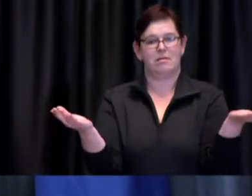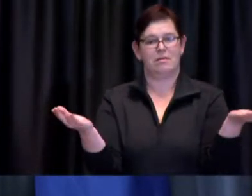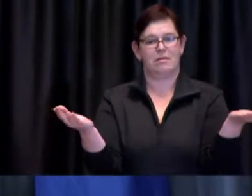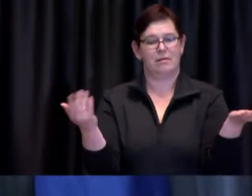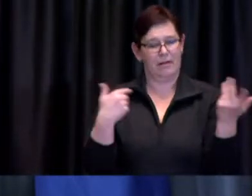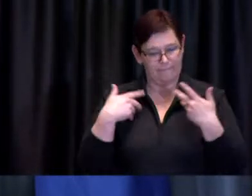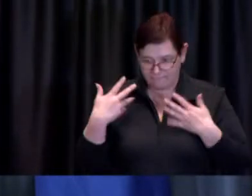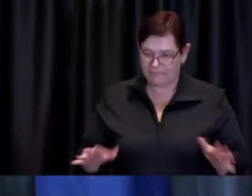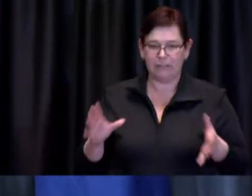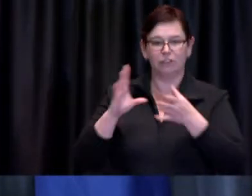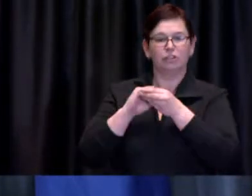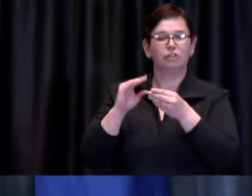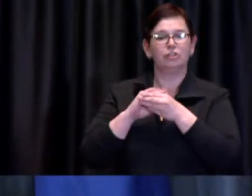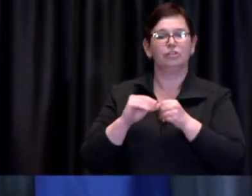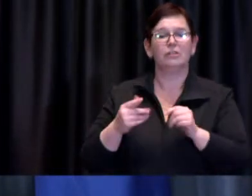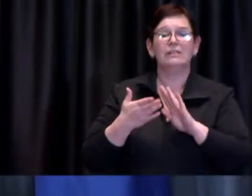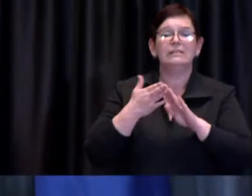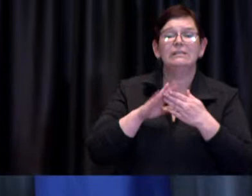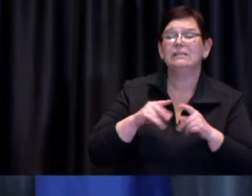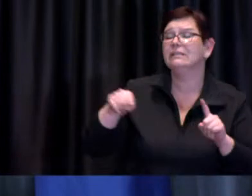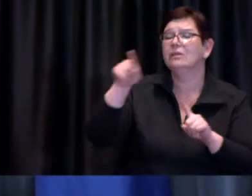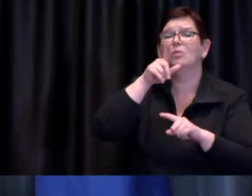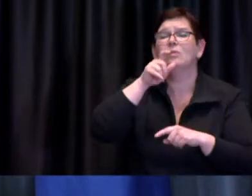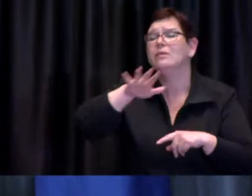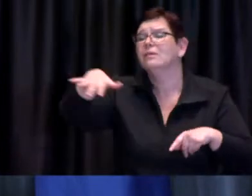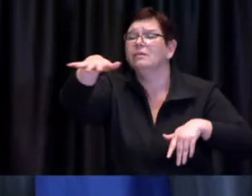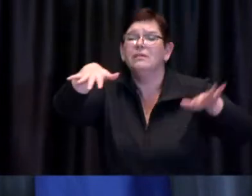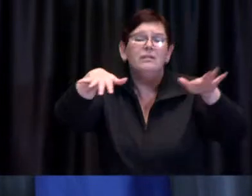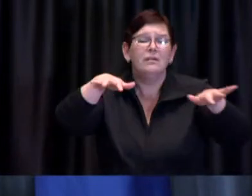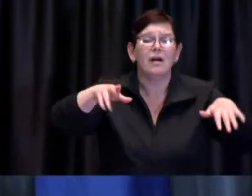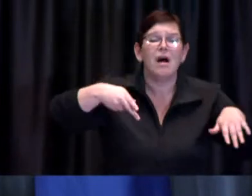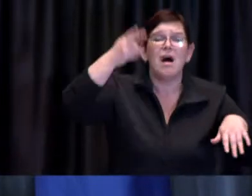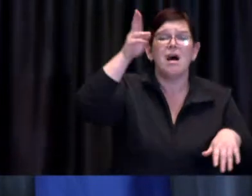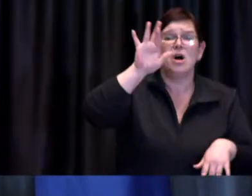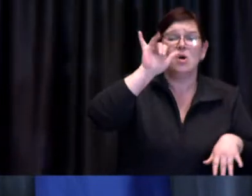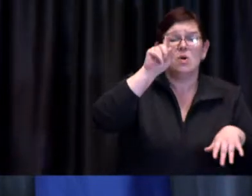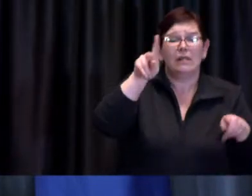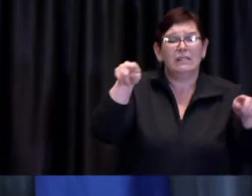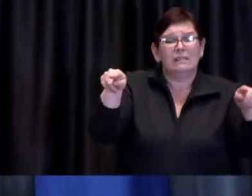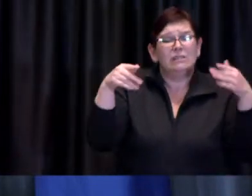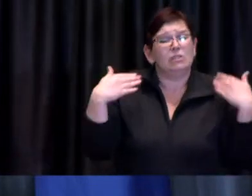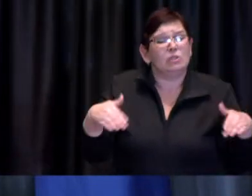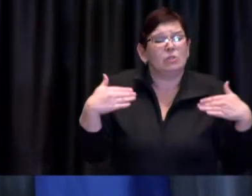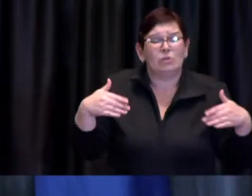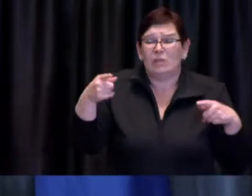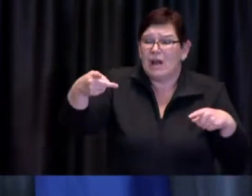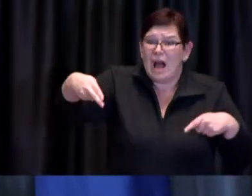that are highest risk and highest priority based on the incidents of COVID-19 and those communities